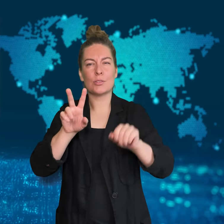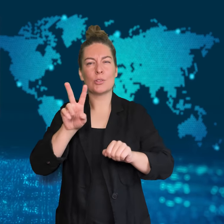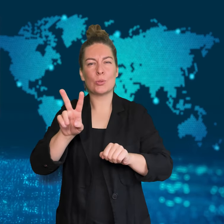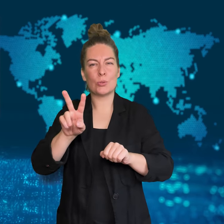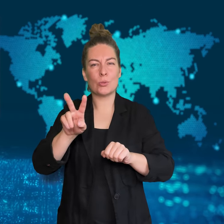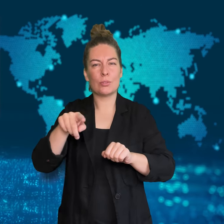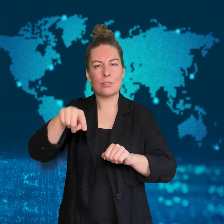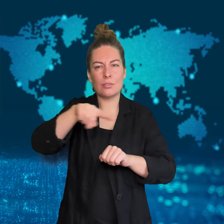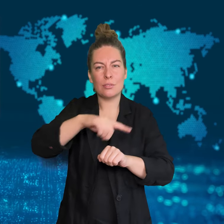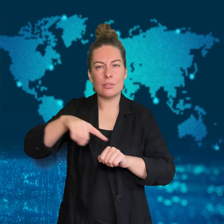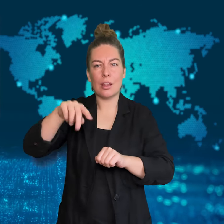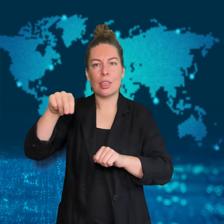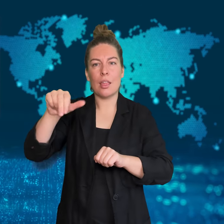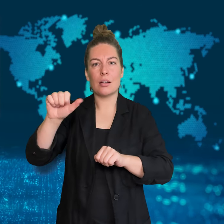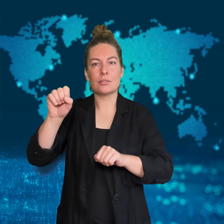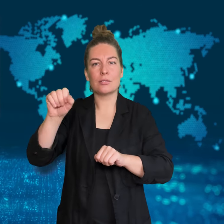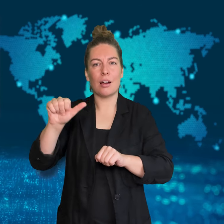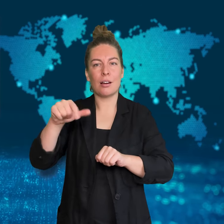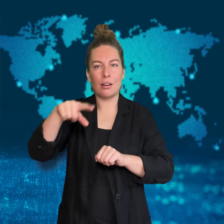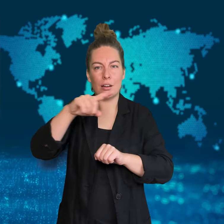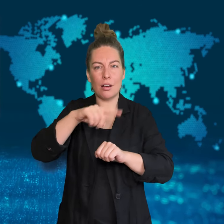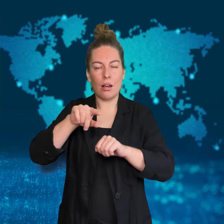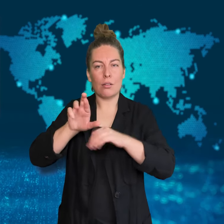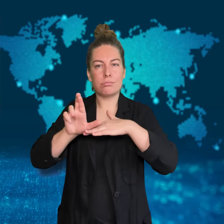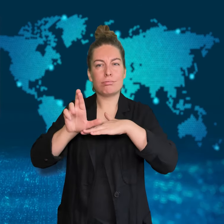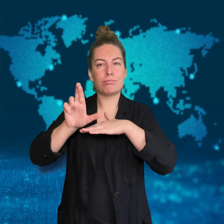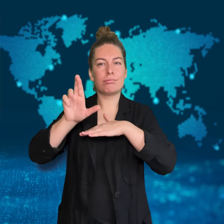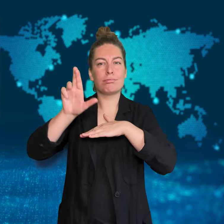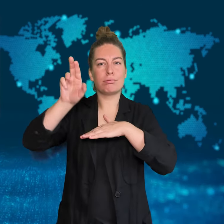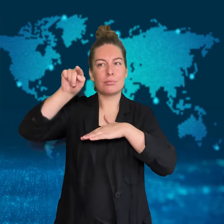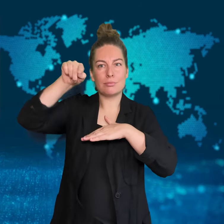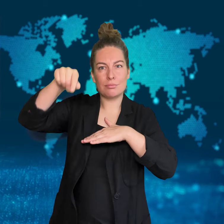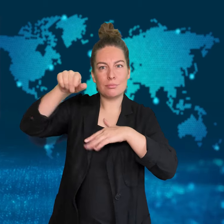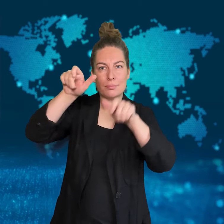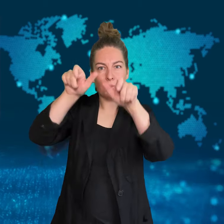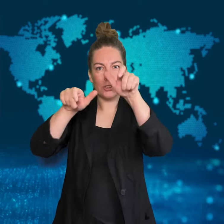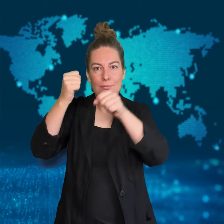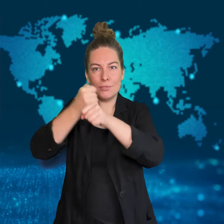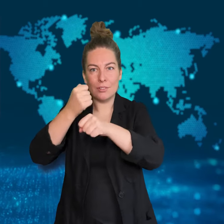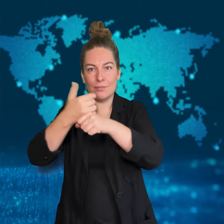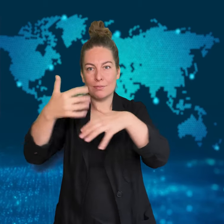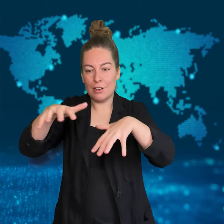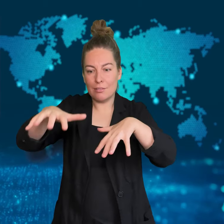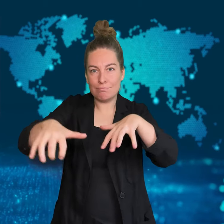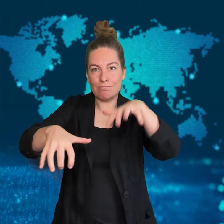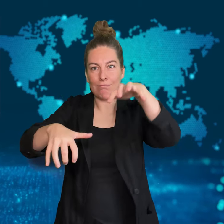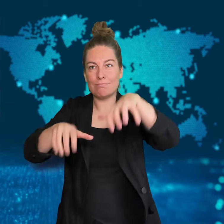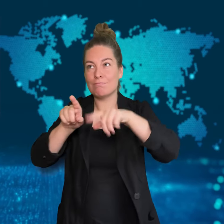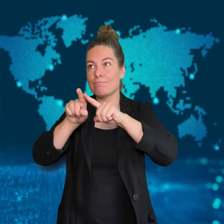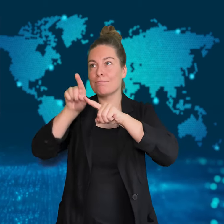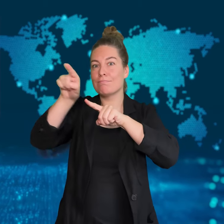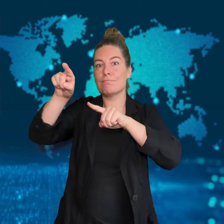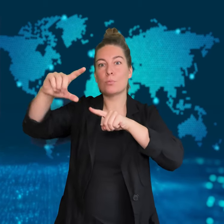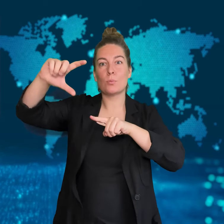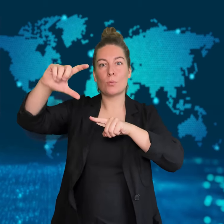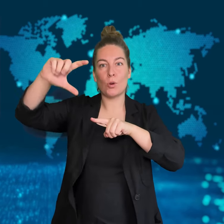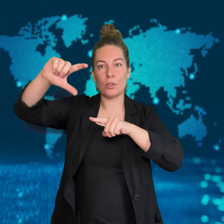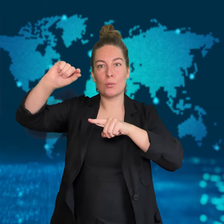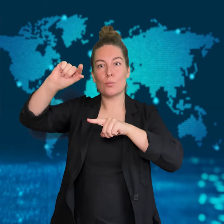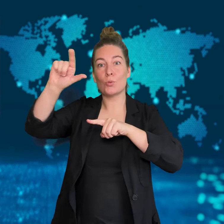Dust and rocks collected by NASA astronauts from the moon's surface